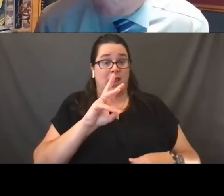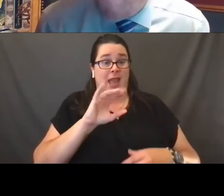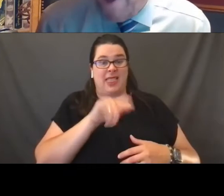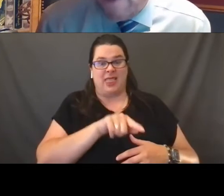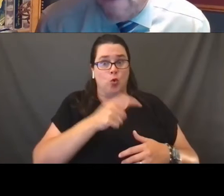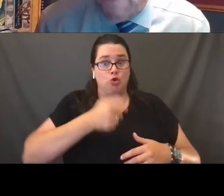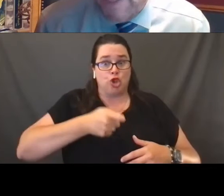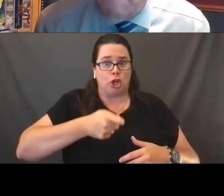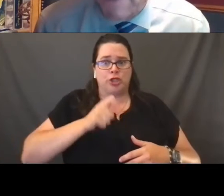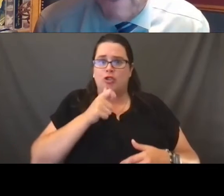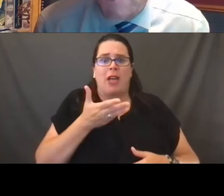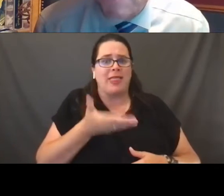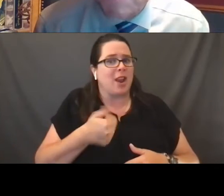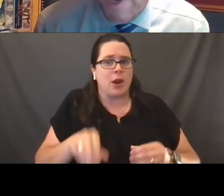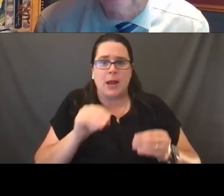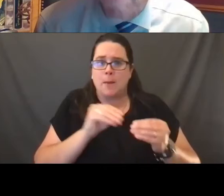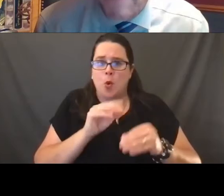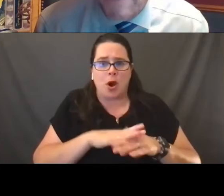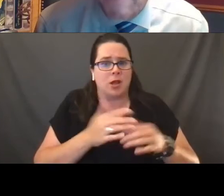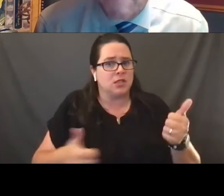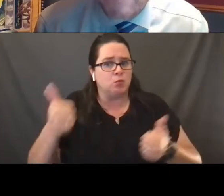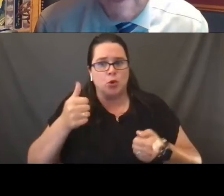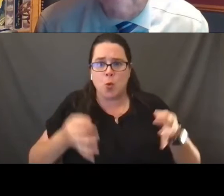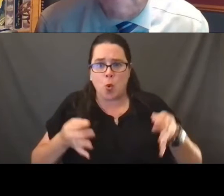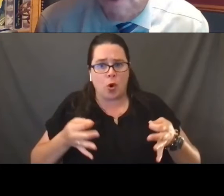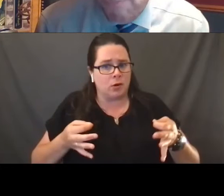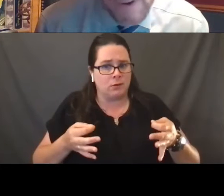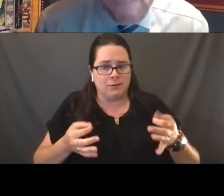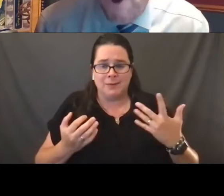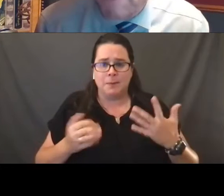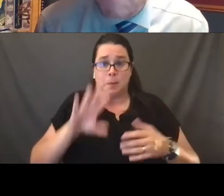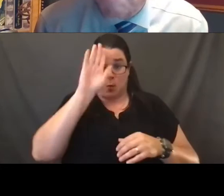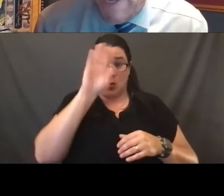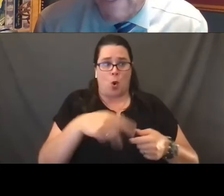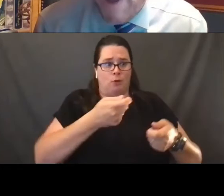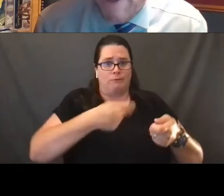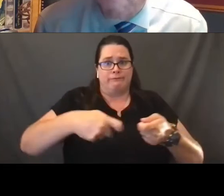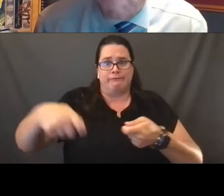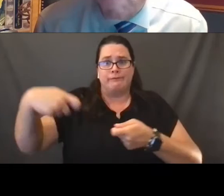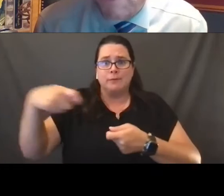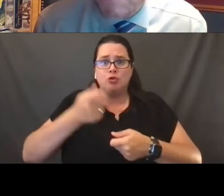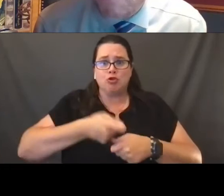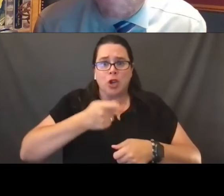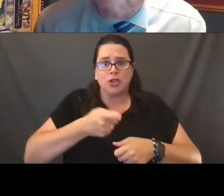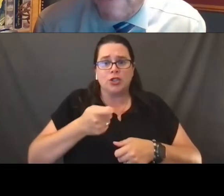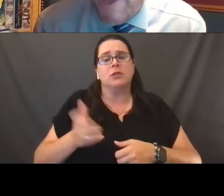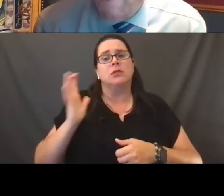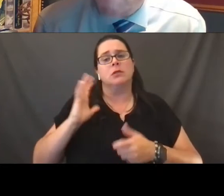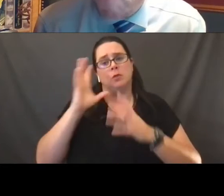You know well the implications of the appointments made by former President Trump,